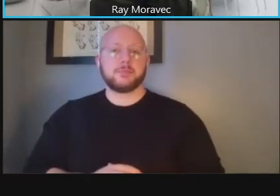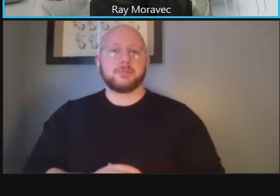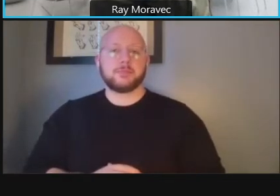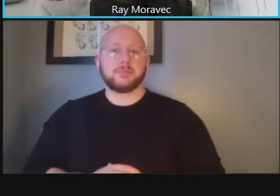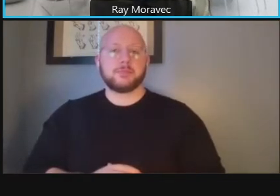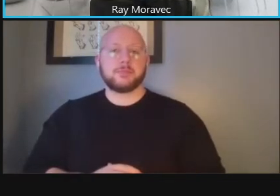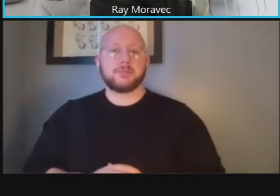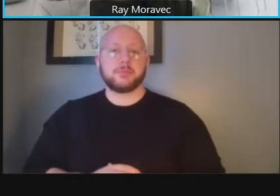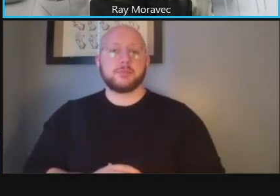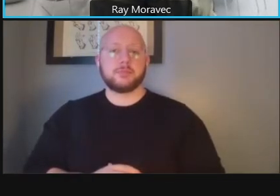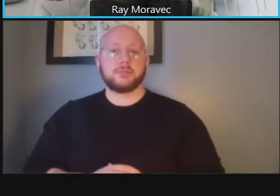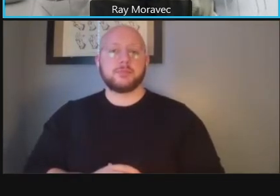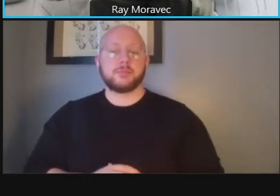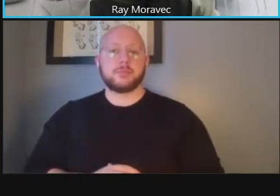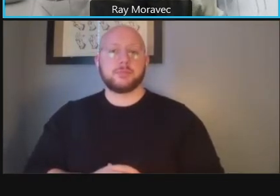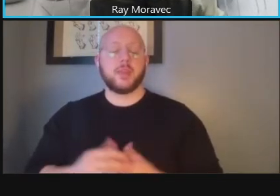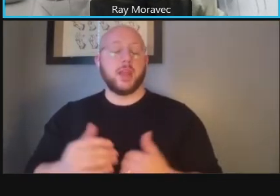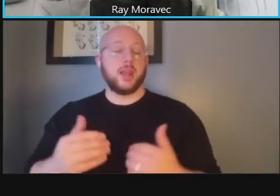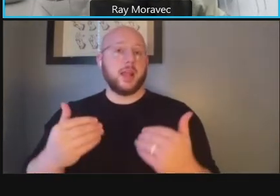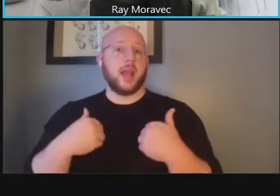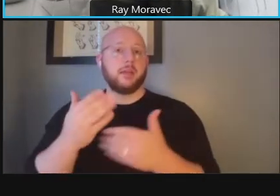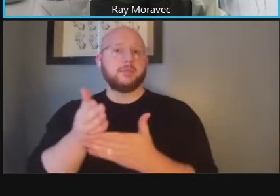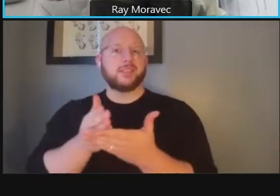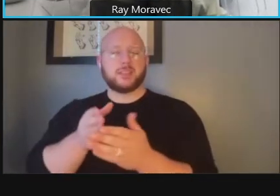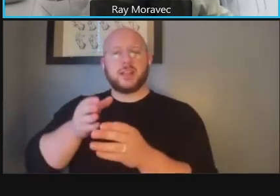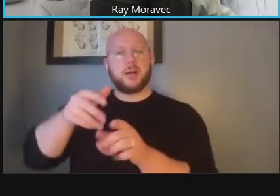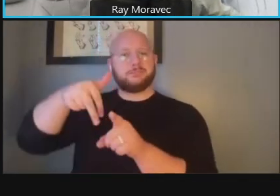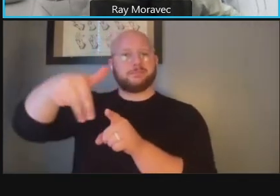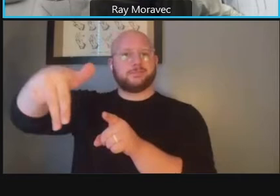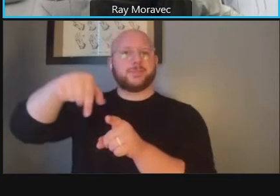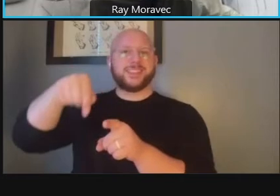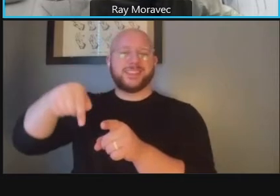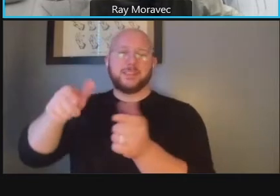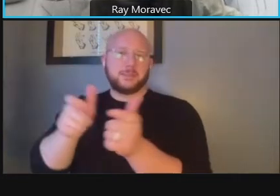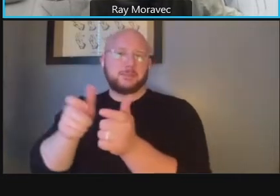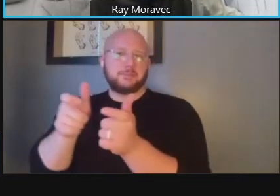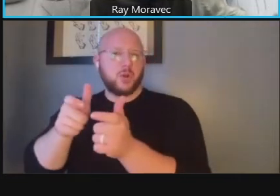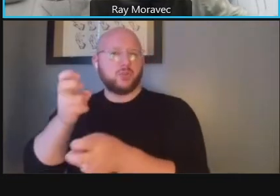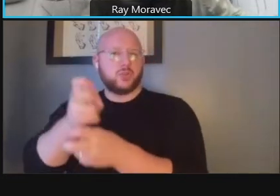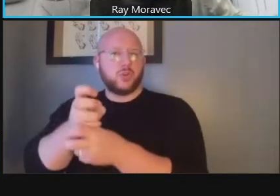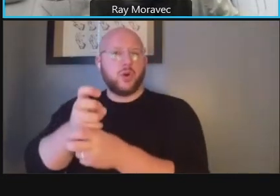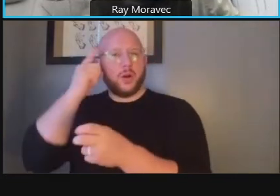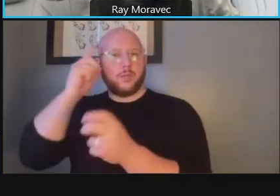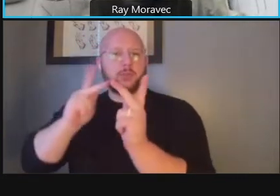there are narrow sidewalks as well in which ada compliance is something we want to be addressing